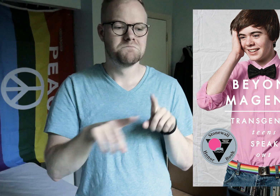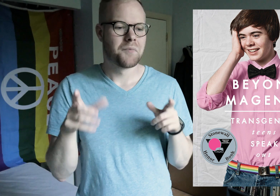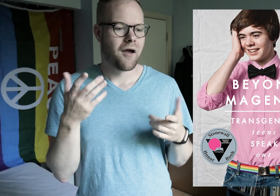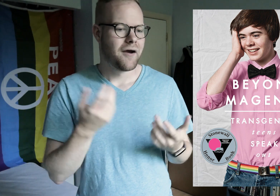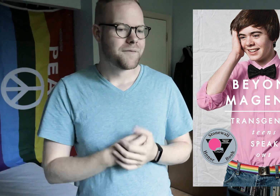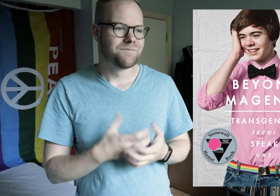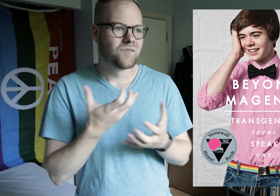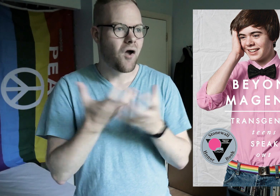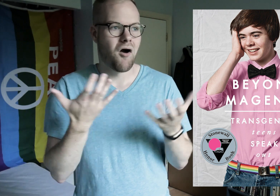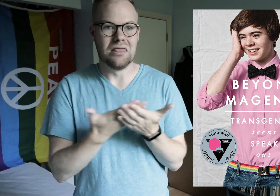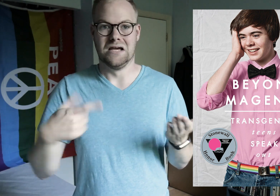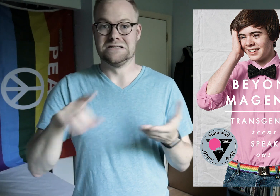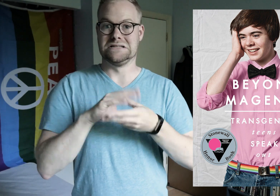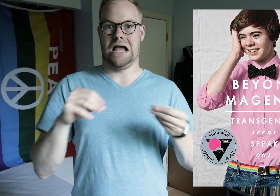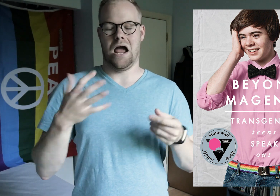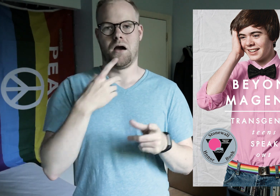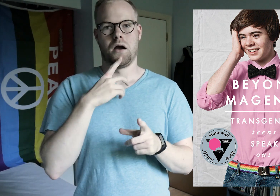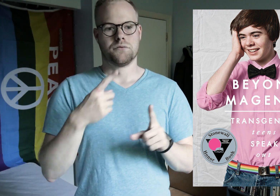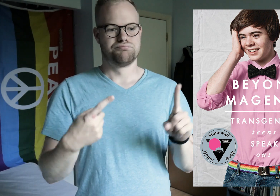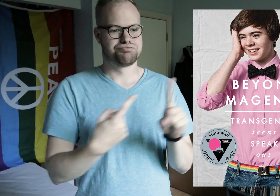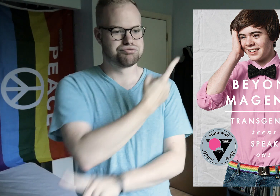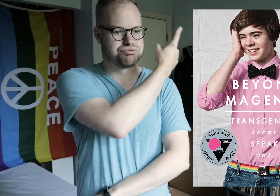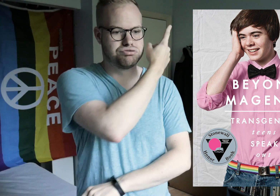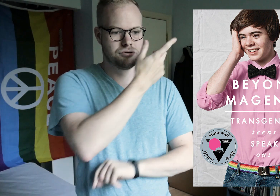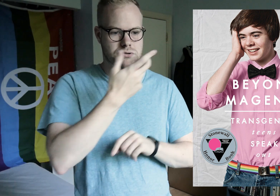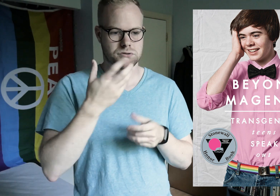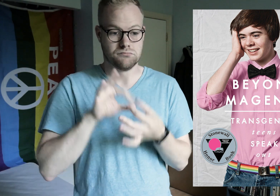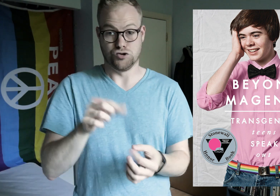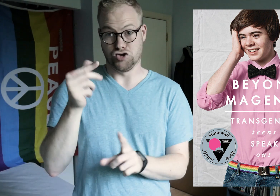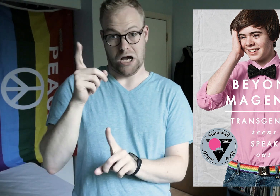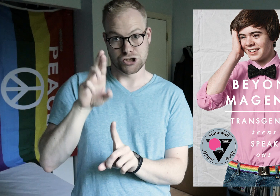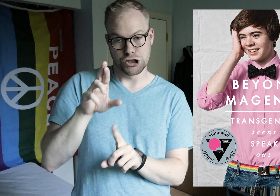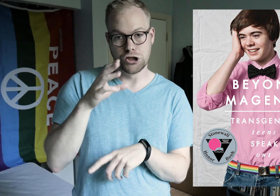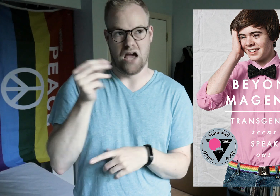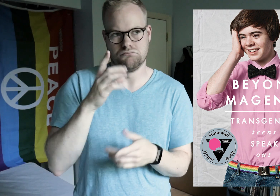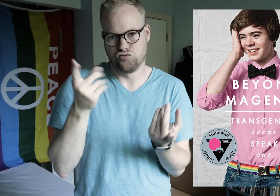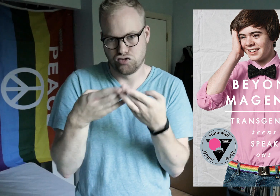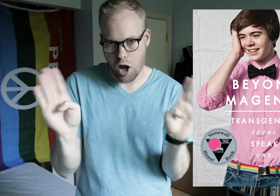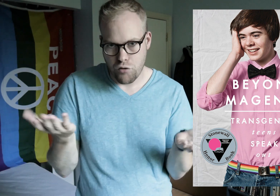but a lot of the things said were very off base in terms of gender, and just in general.